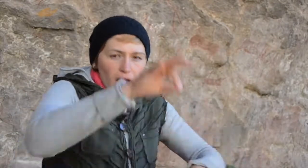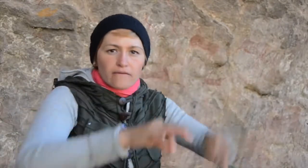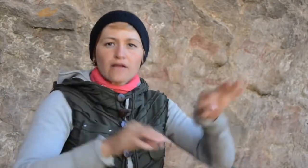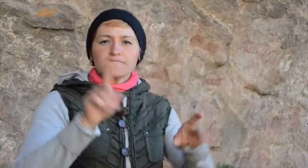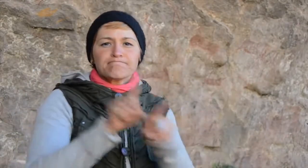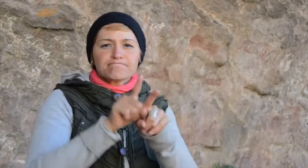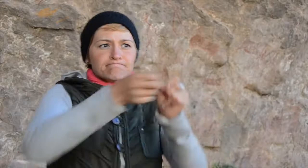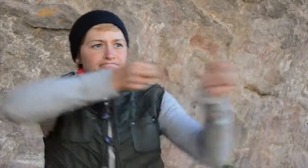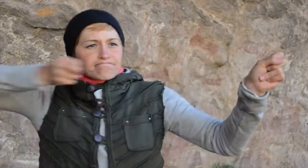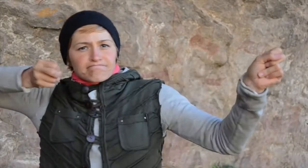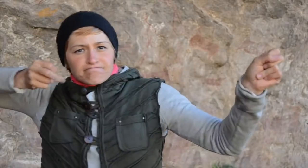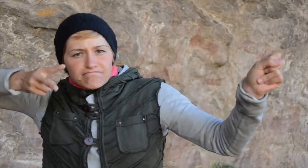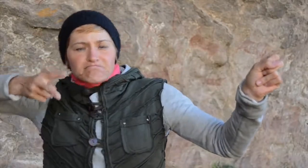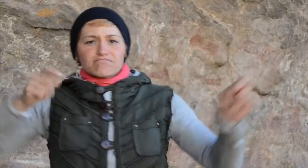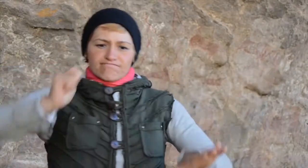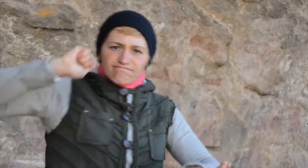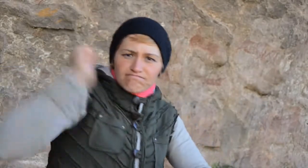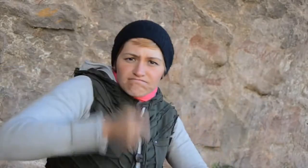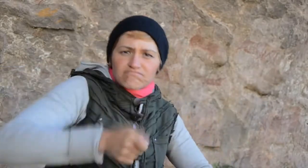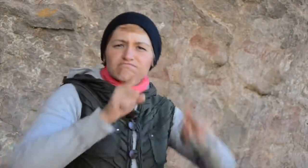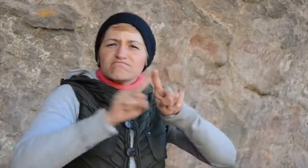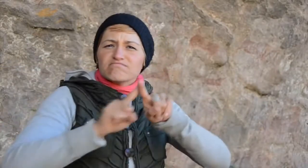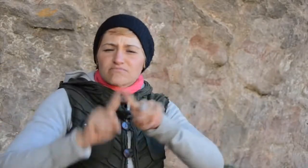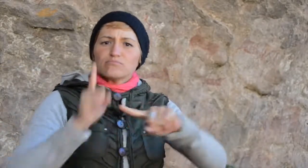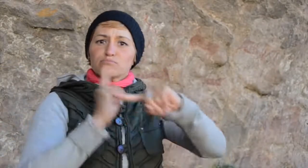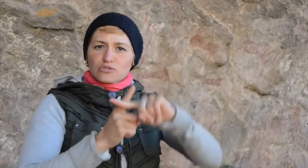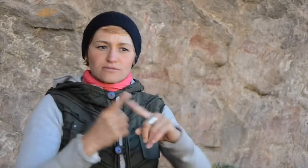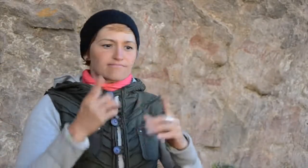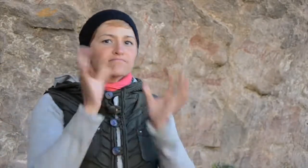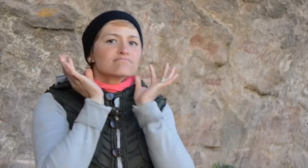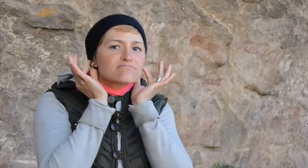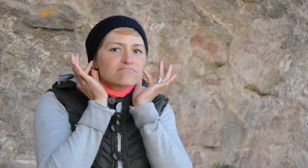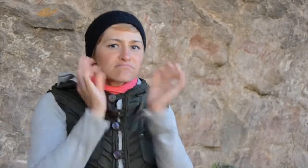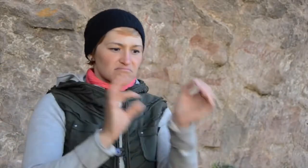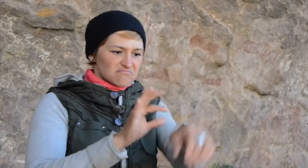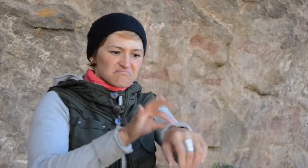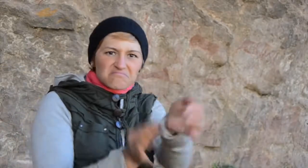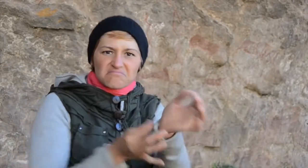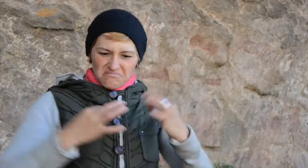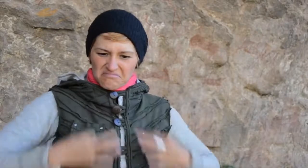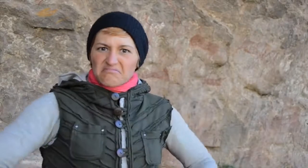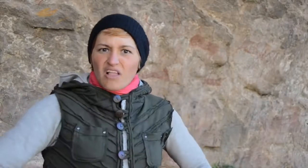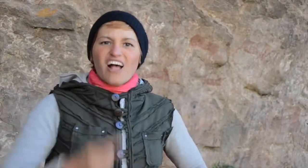jewelry, hunting tools, bones of both humans and